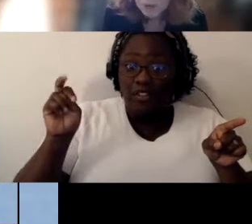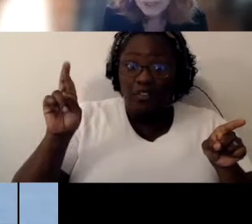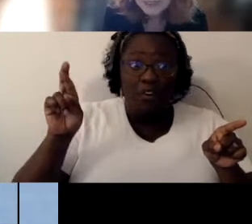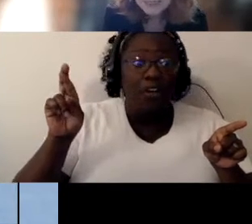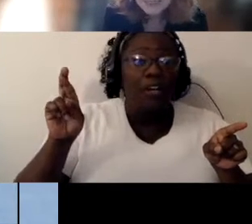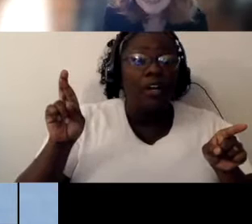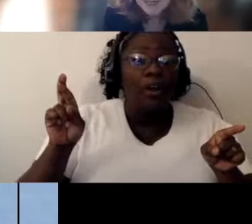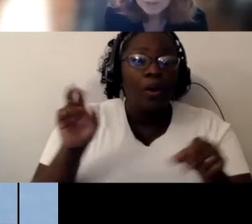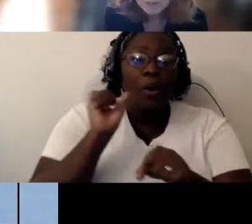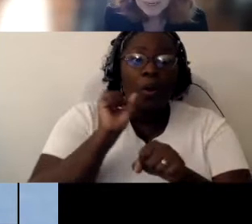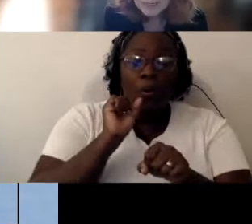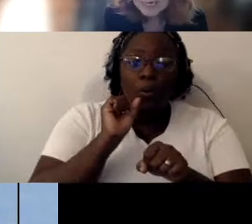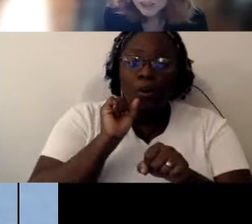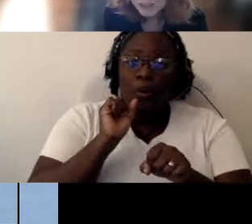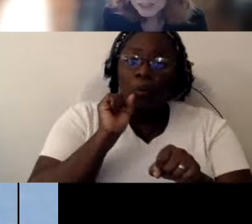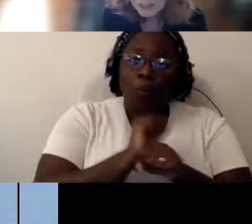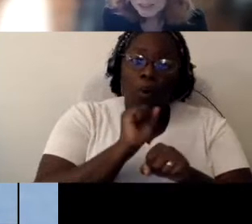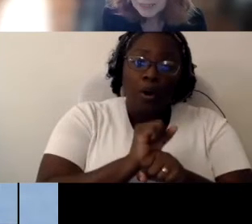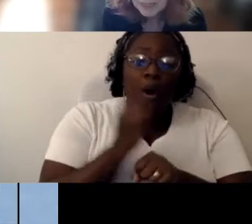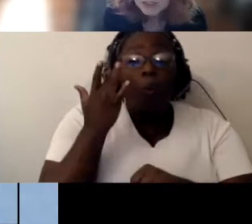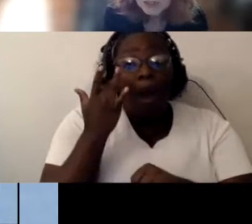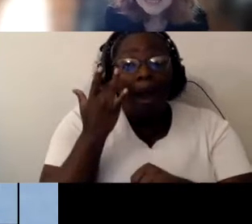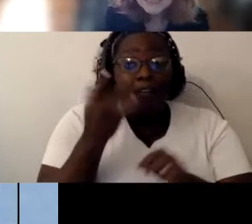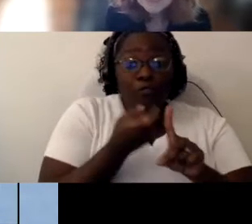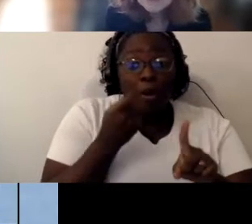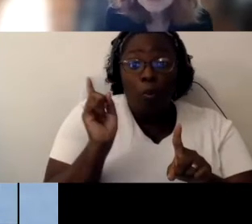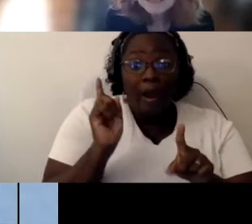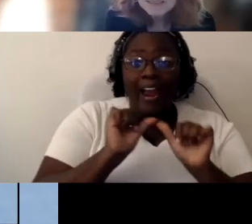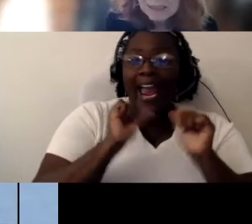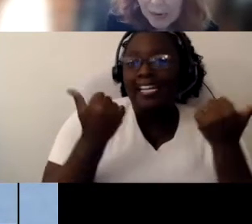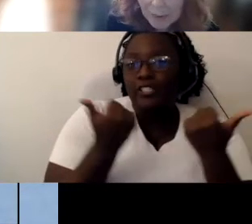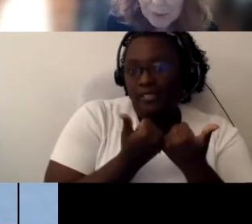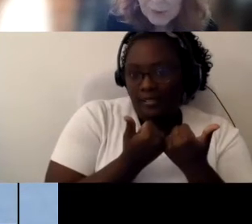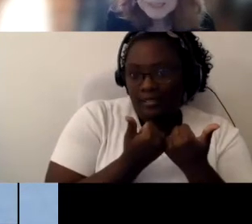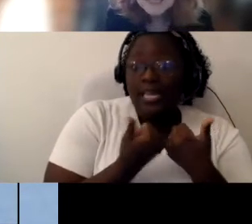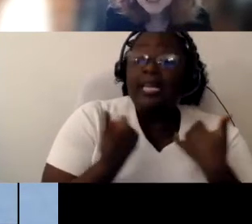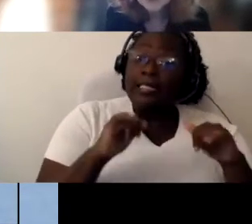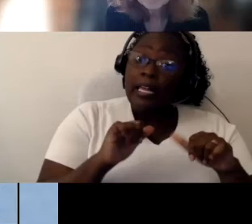or is in there by an agency so they still collaborate with the teacher.